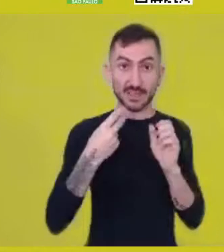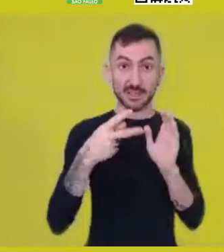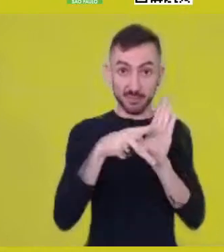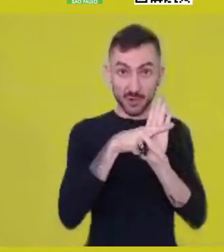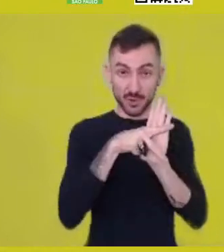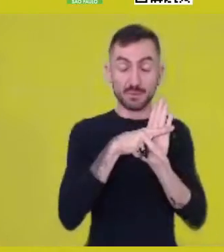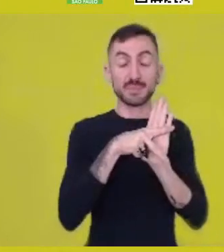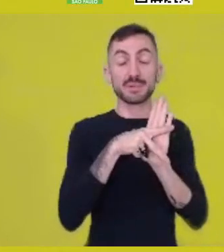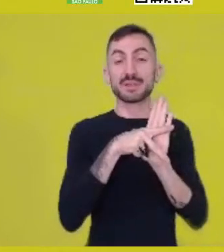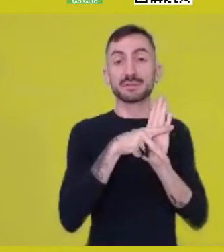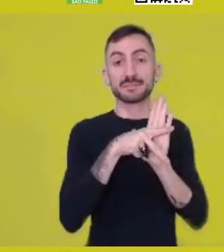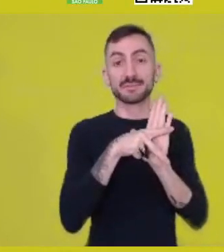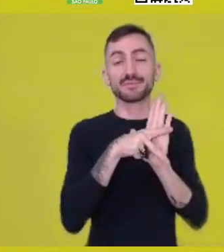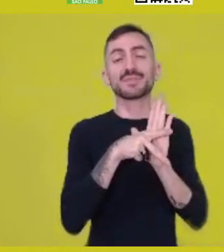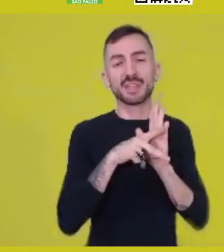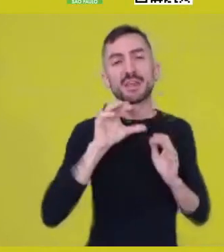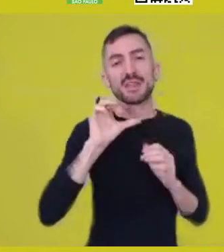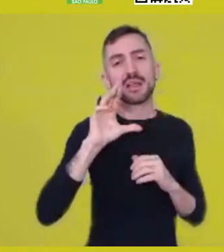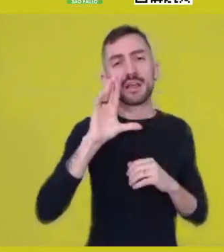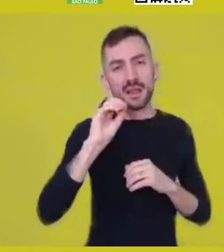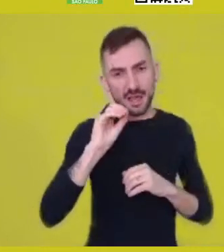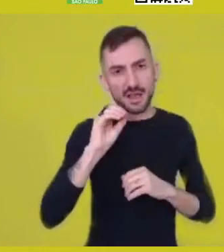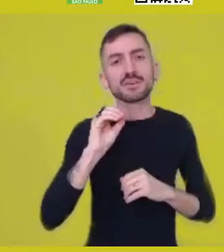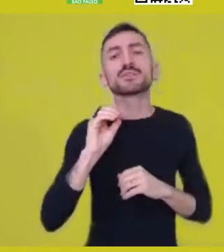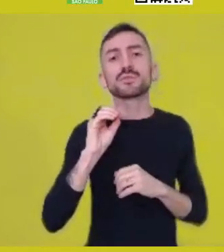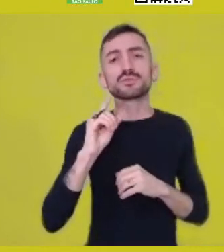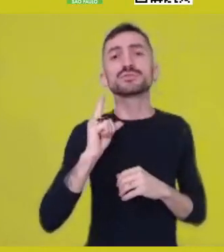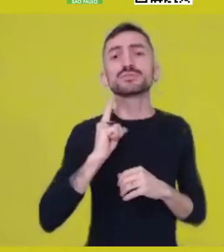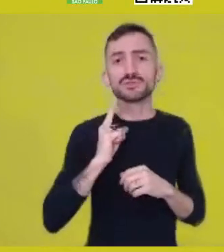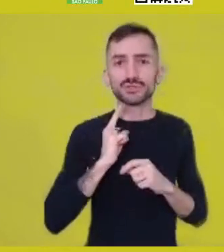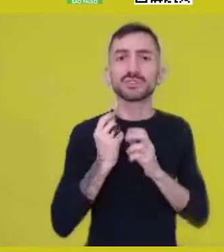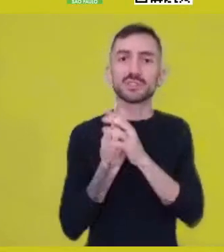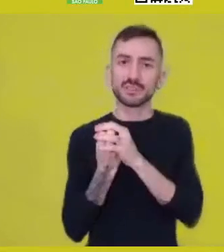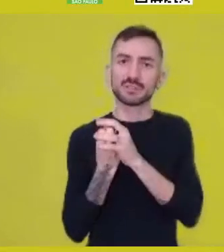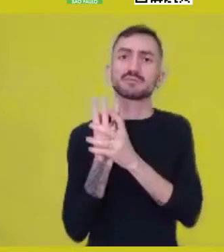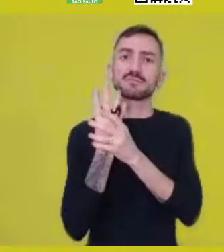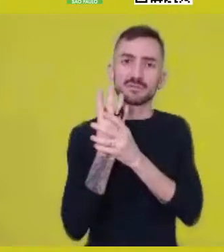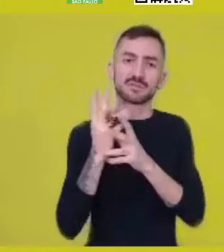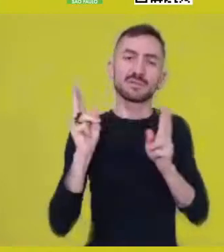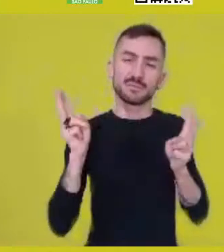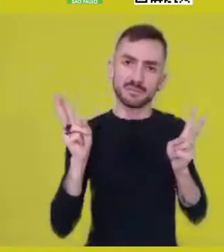evidently is manifest by an autonomy, in that sense. Right?